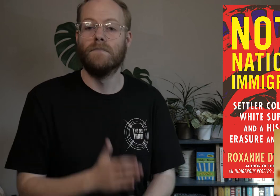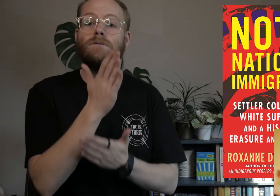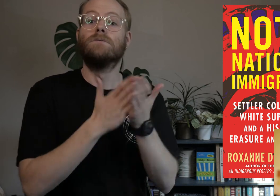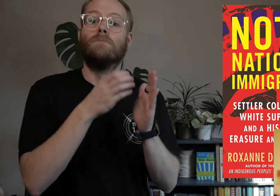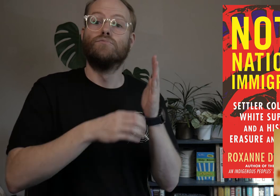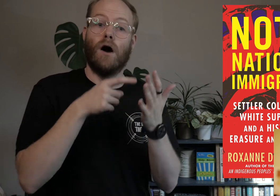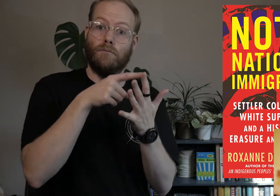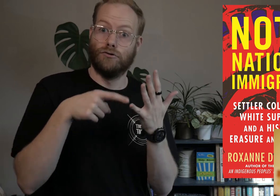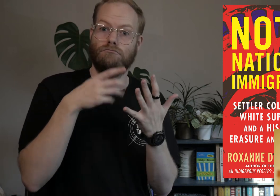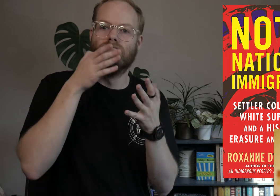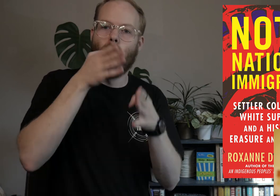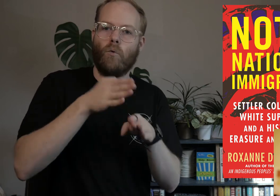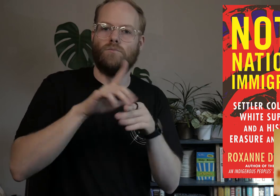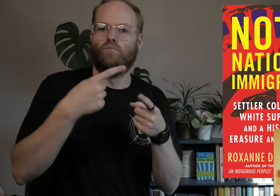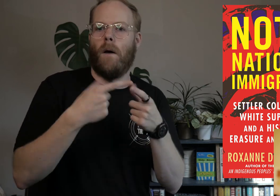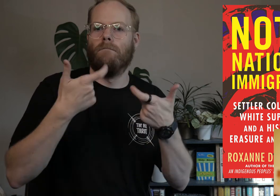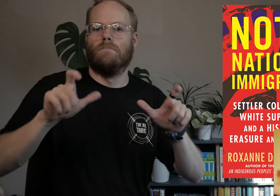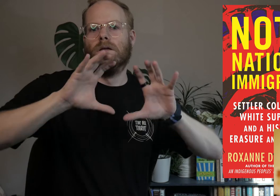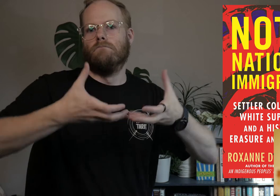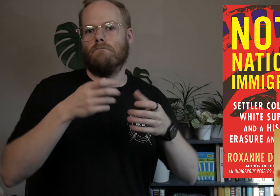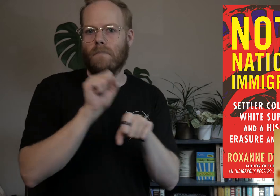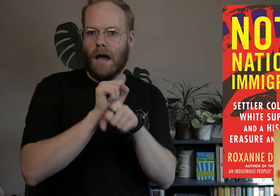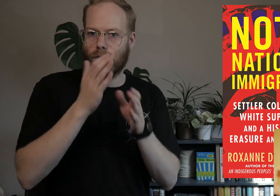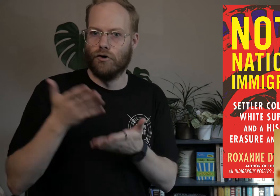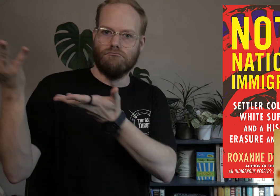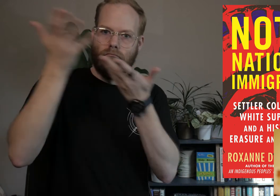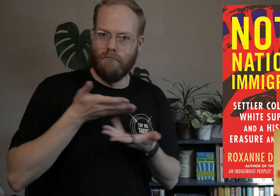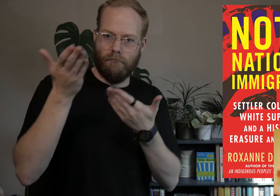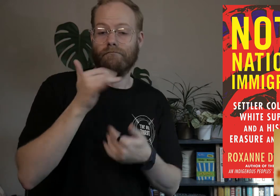Some chapters focus on when bunches of laborers were brought over,